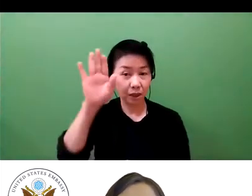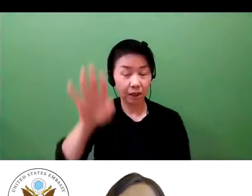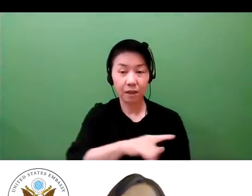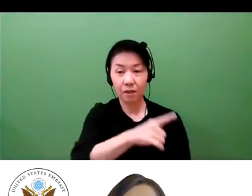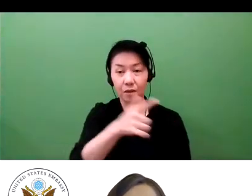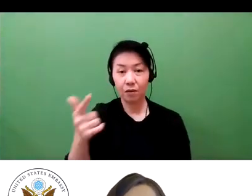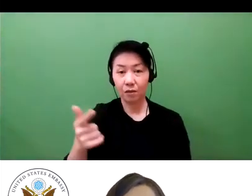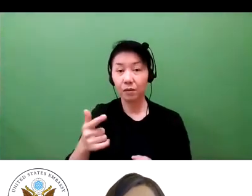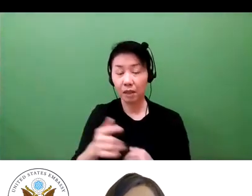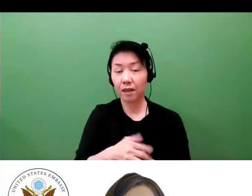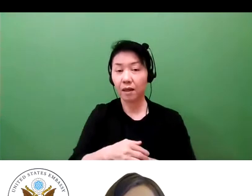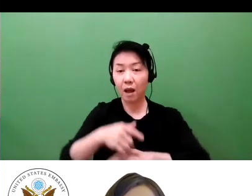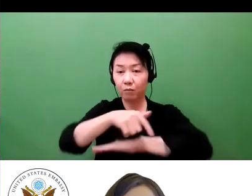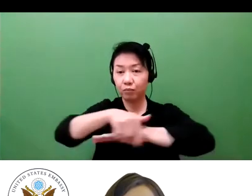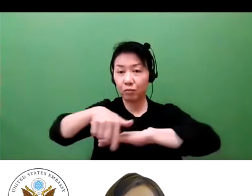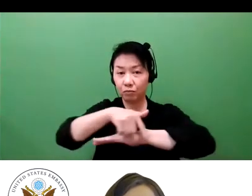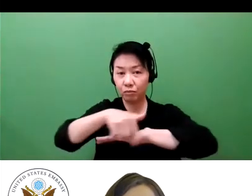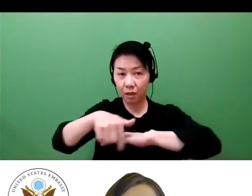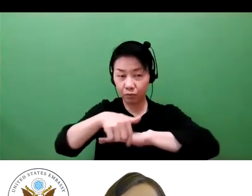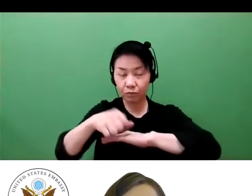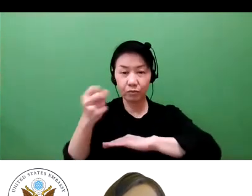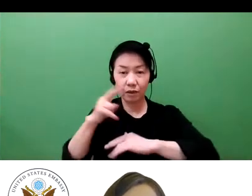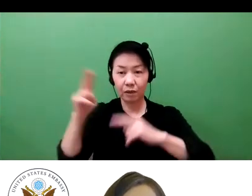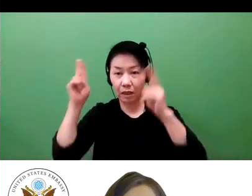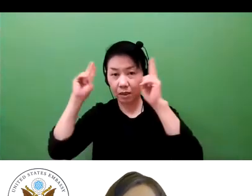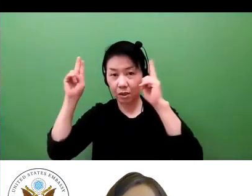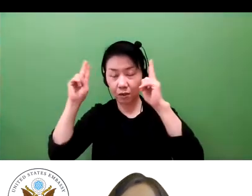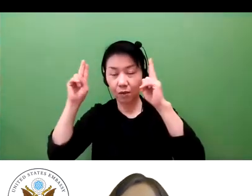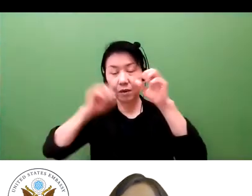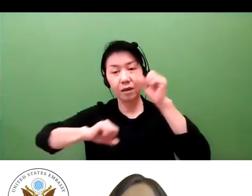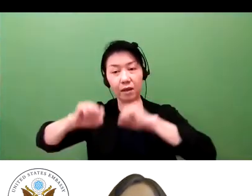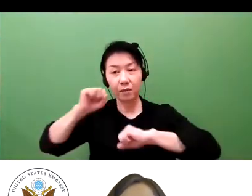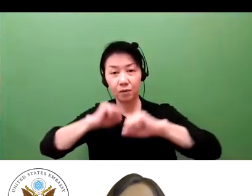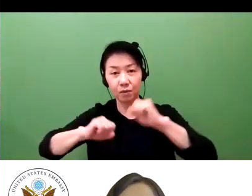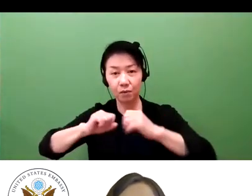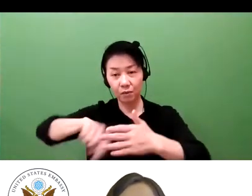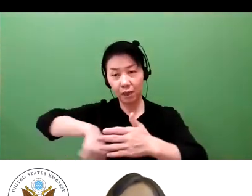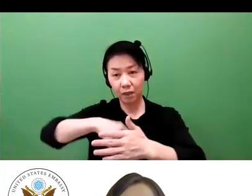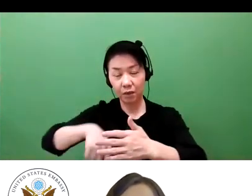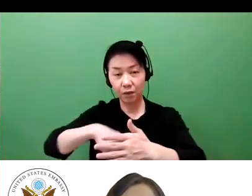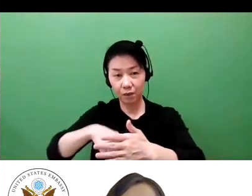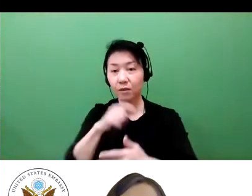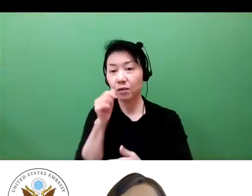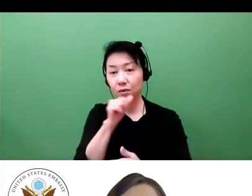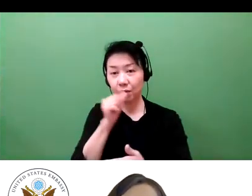topics. Please visit our website or social media. For more information, enter register.